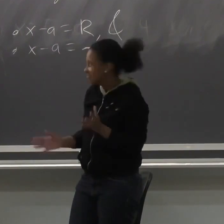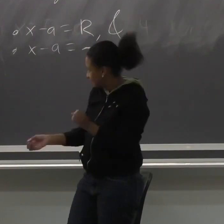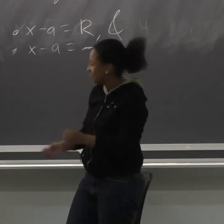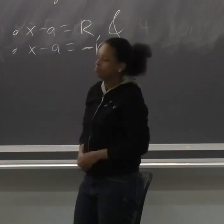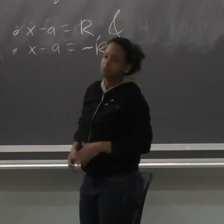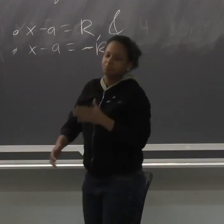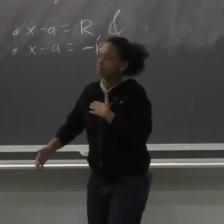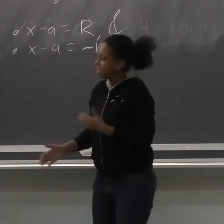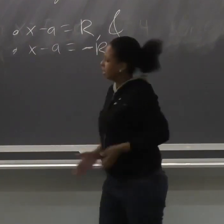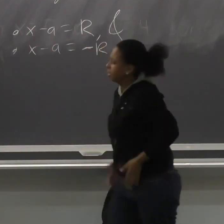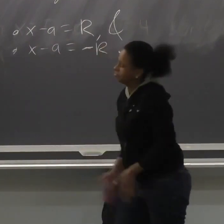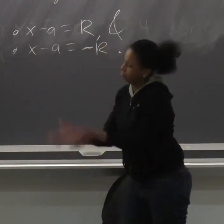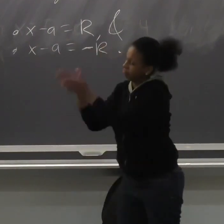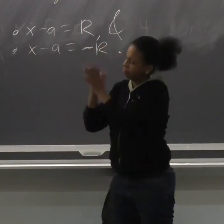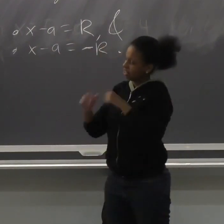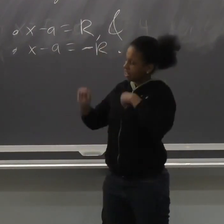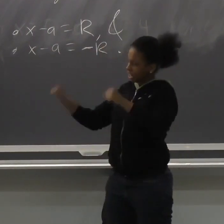I really enjoy seeing all of you.